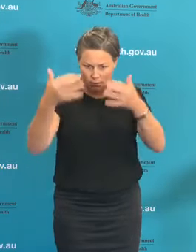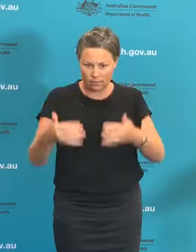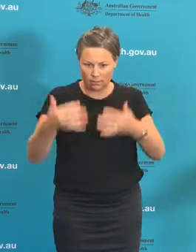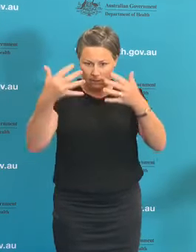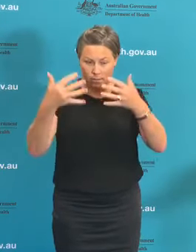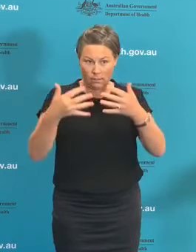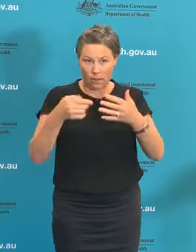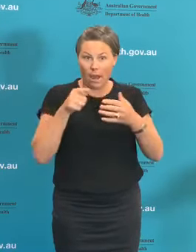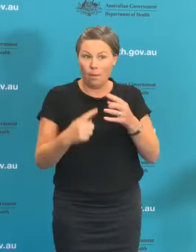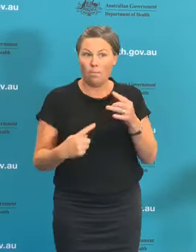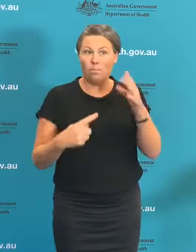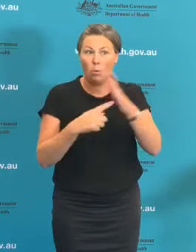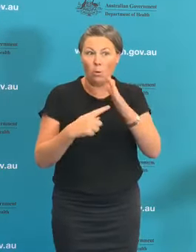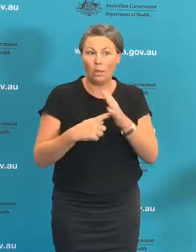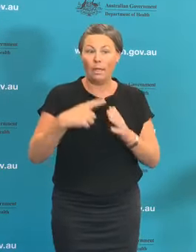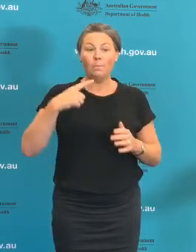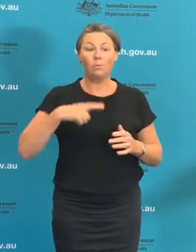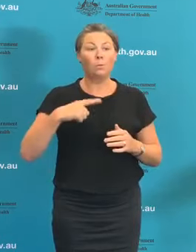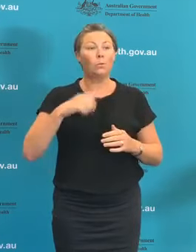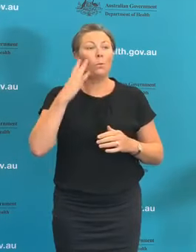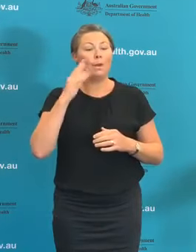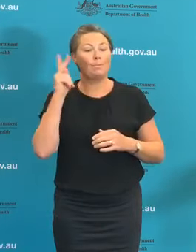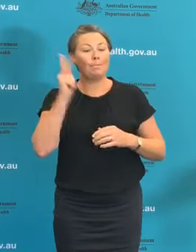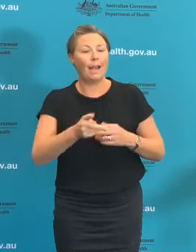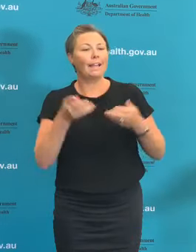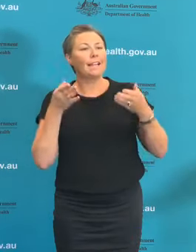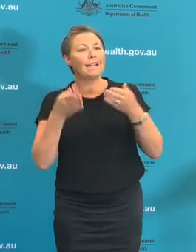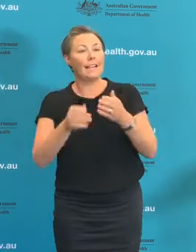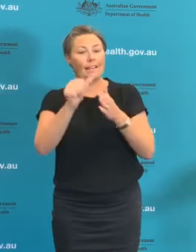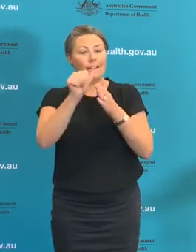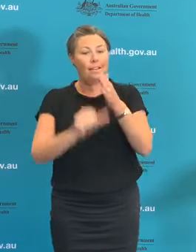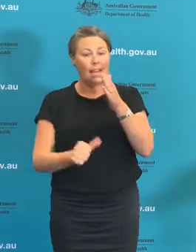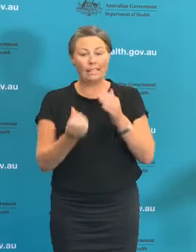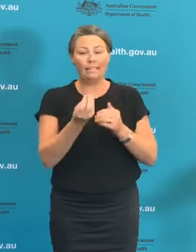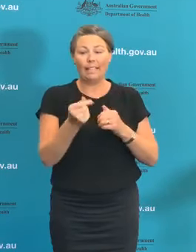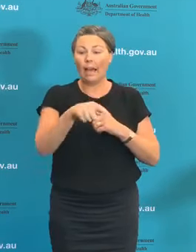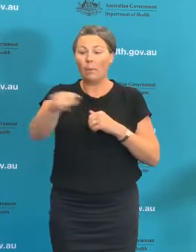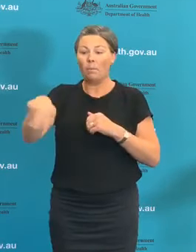elective surgery, some patients will require intensive care after their